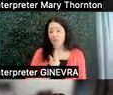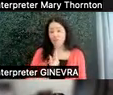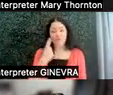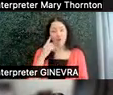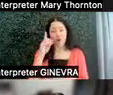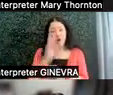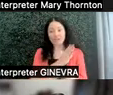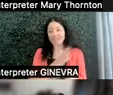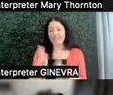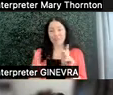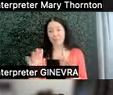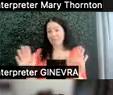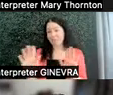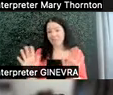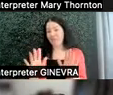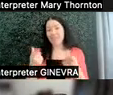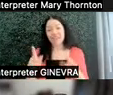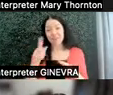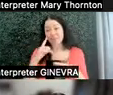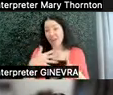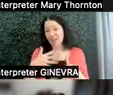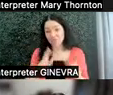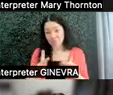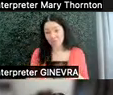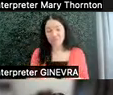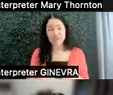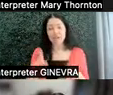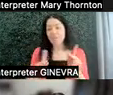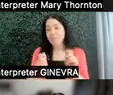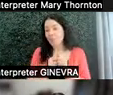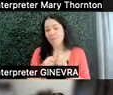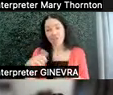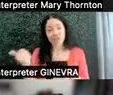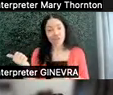This can happen for anxious folks, people with other needs.